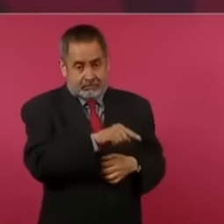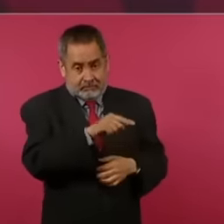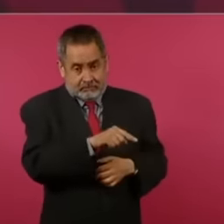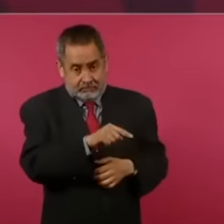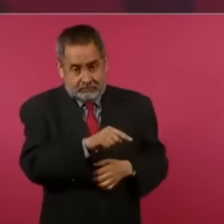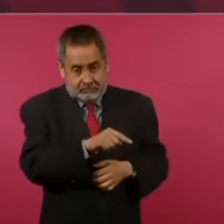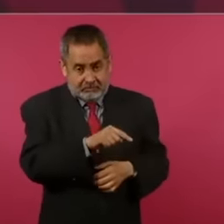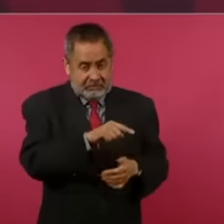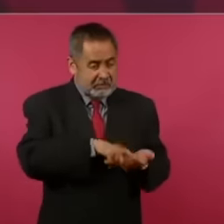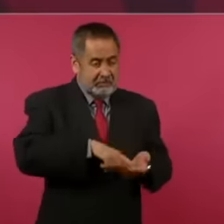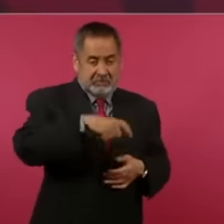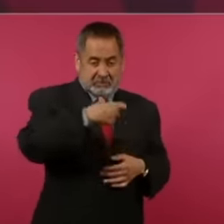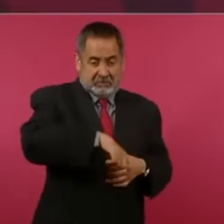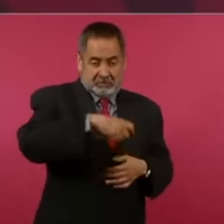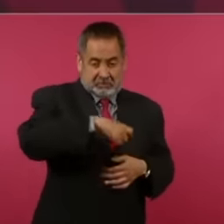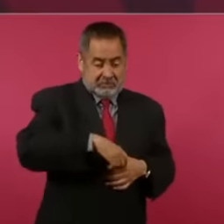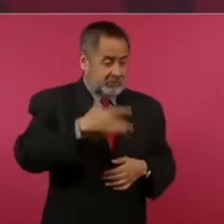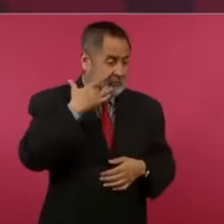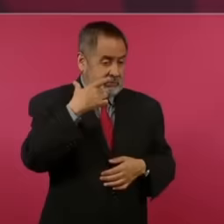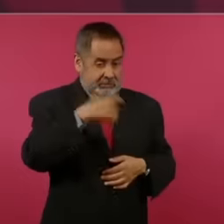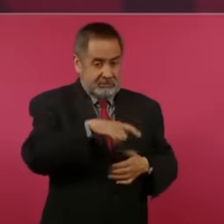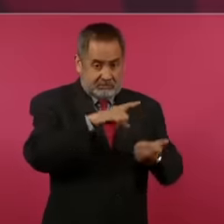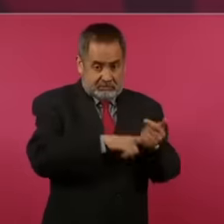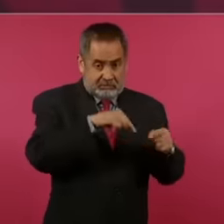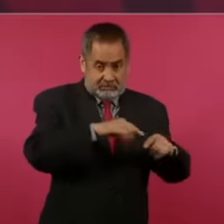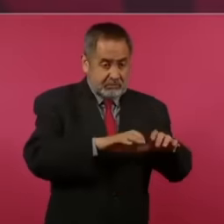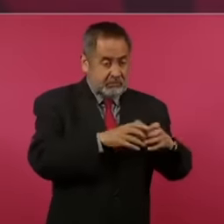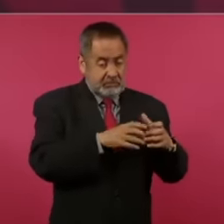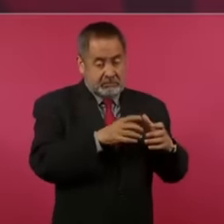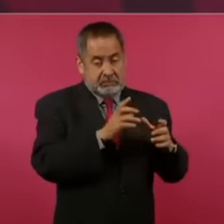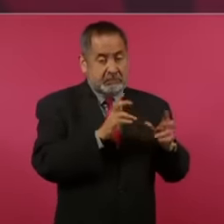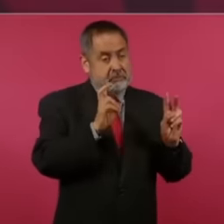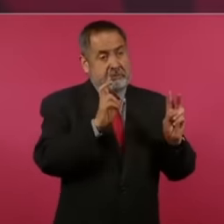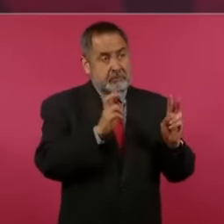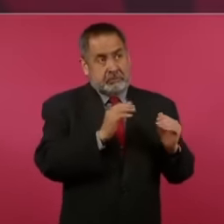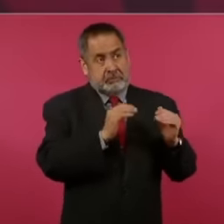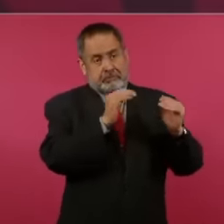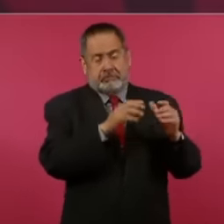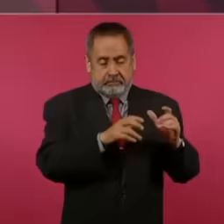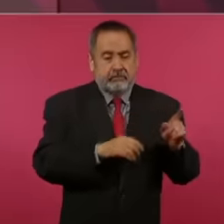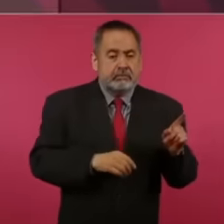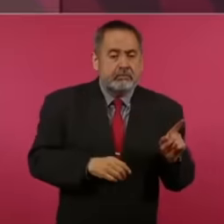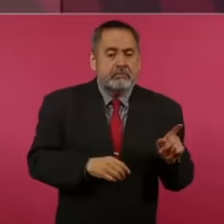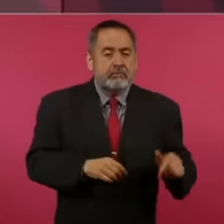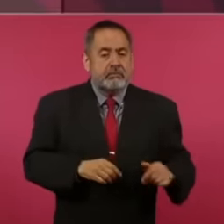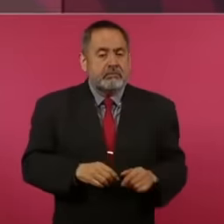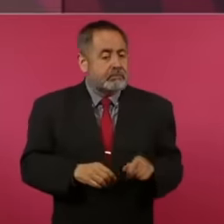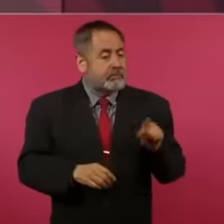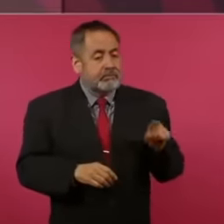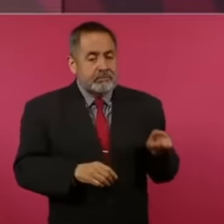the highest society make a